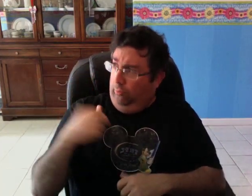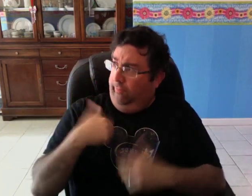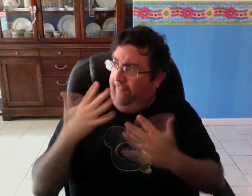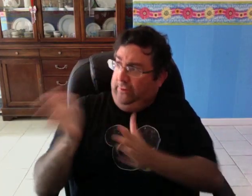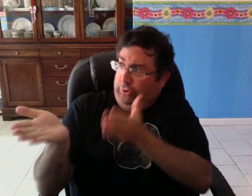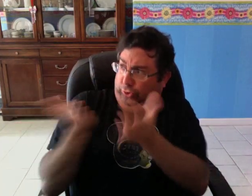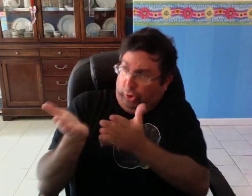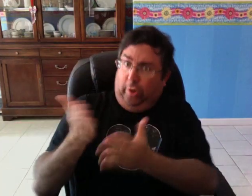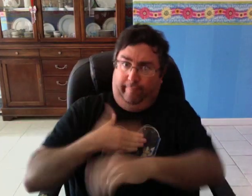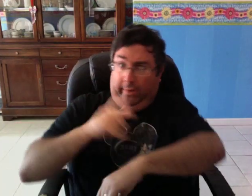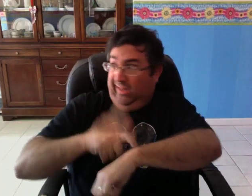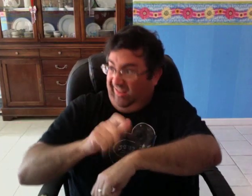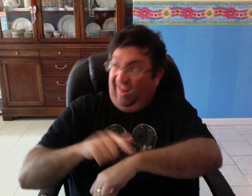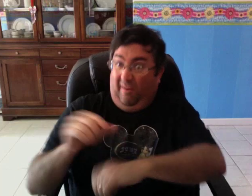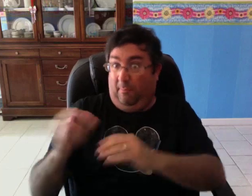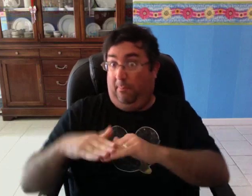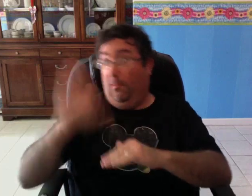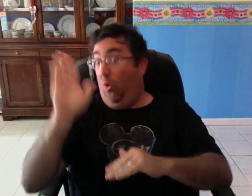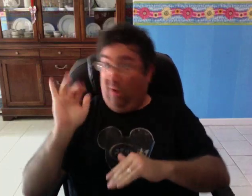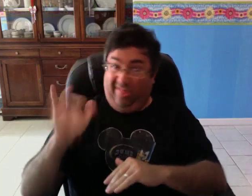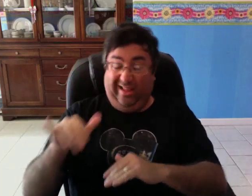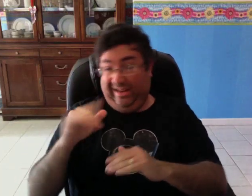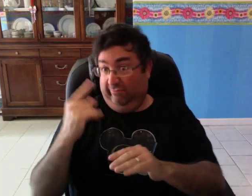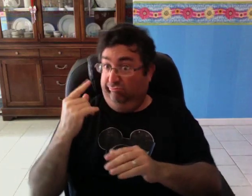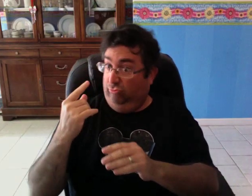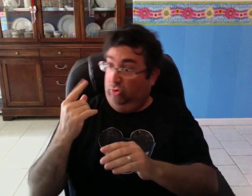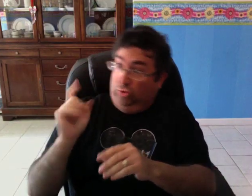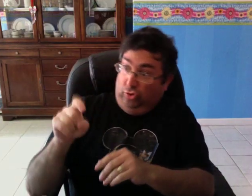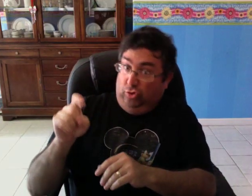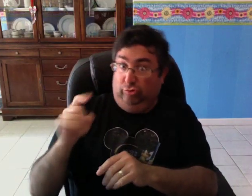since I had basically served my time and more.